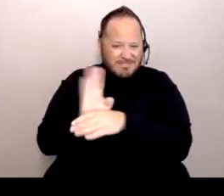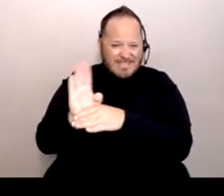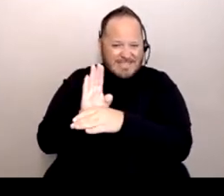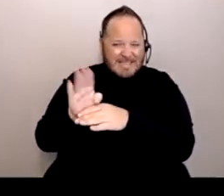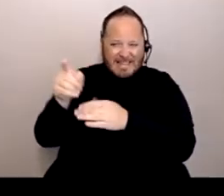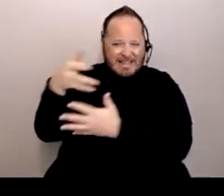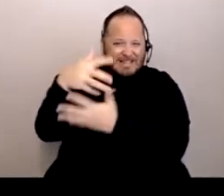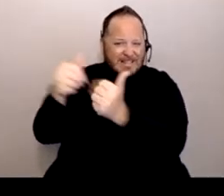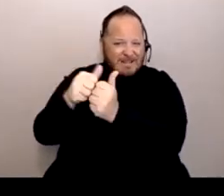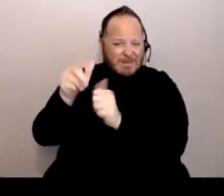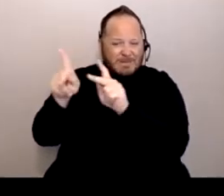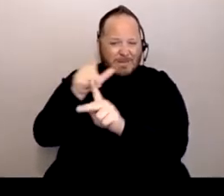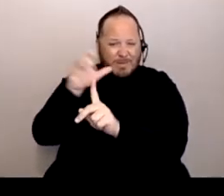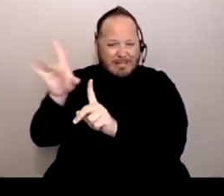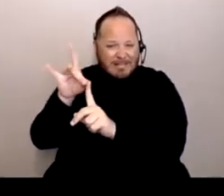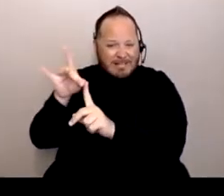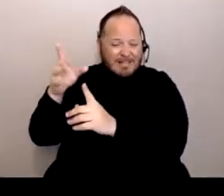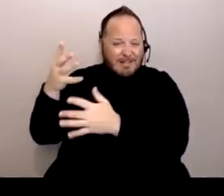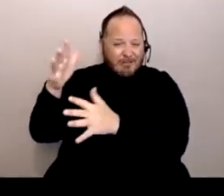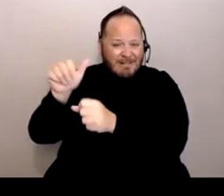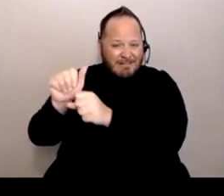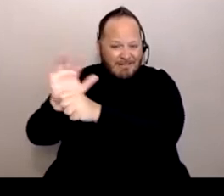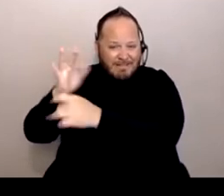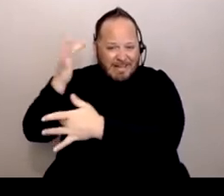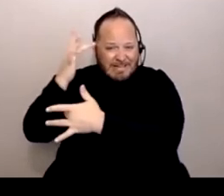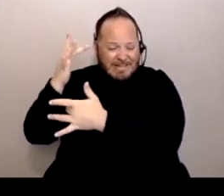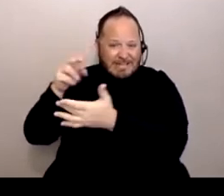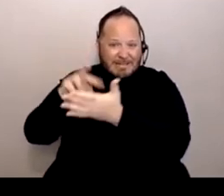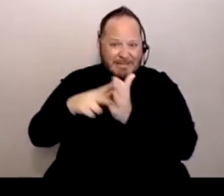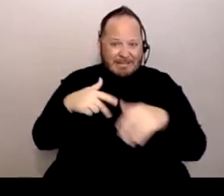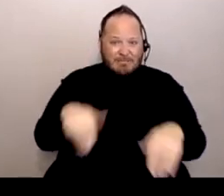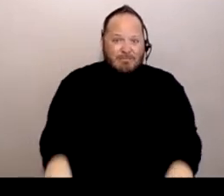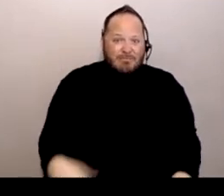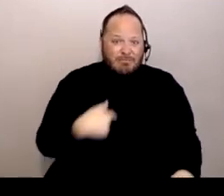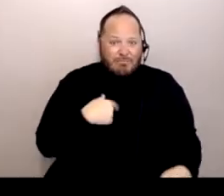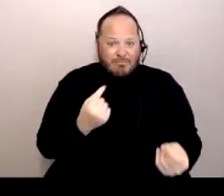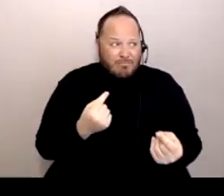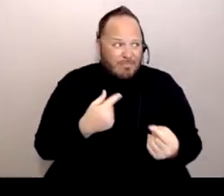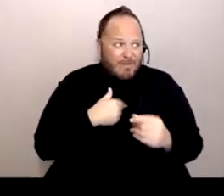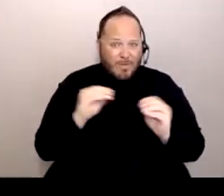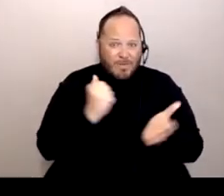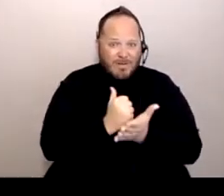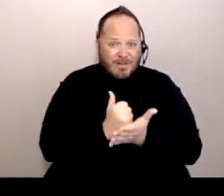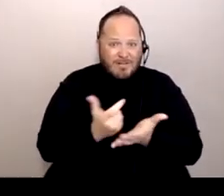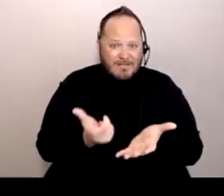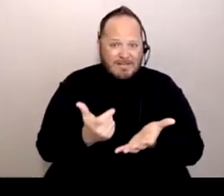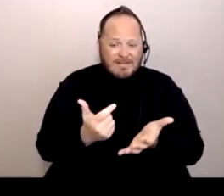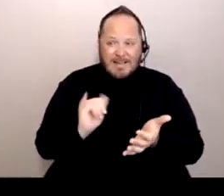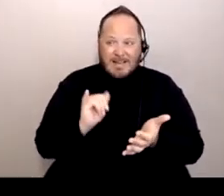in terms of like drinking water, or I don't know, anything else that I would need that would require some more assistance would be very, very difficult.